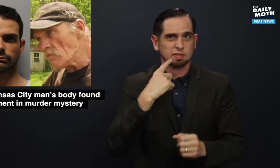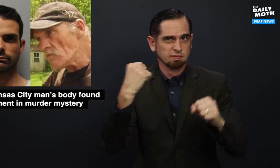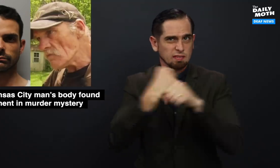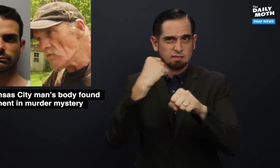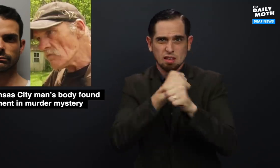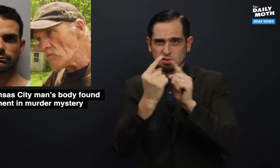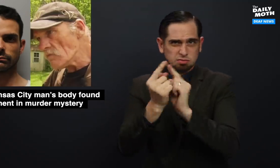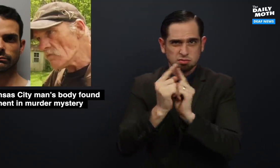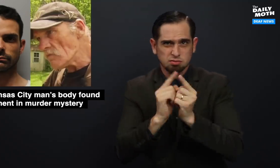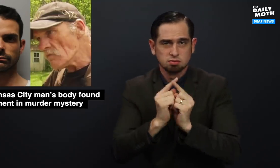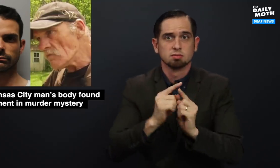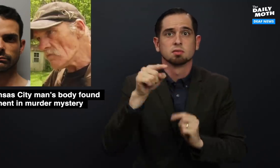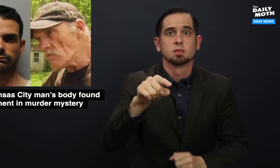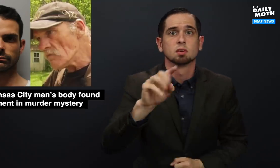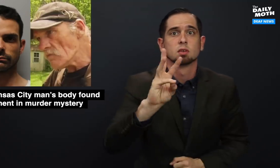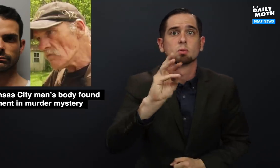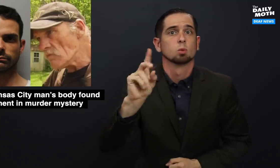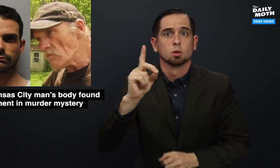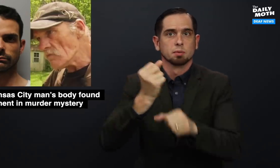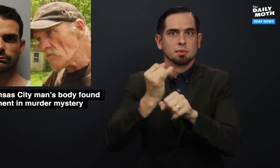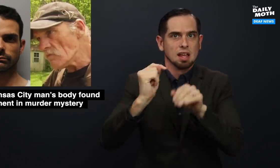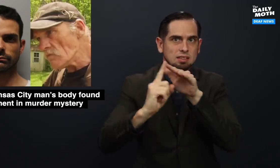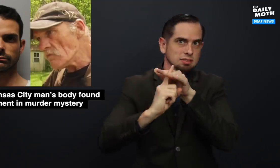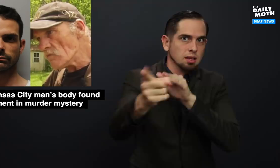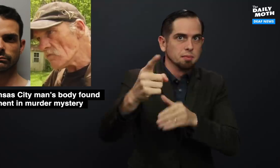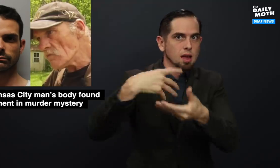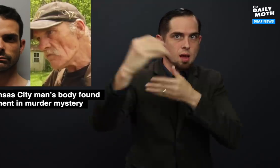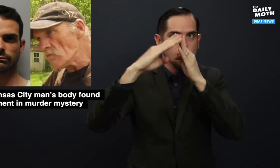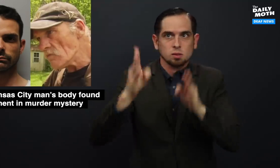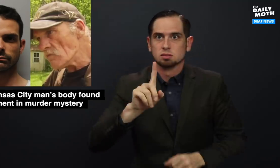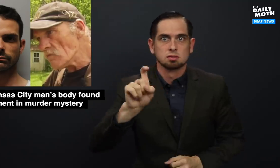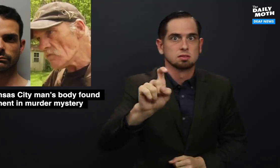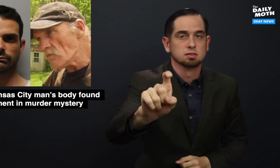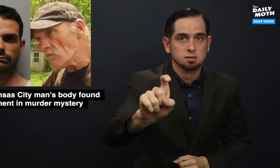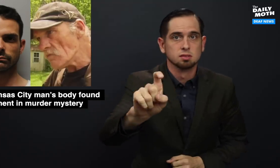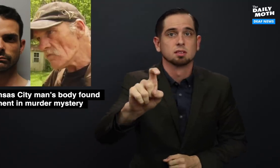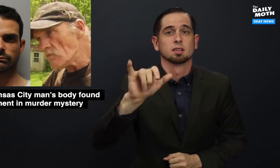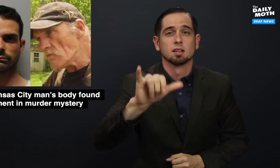The two fought and Wood was able to escape out of the house.